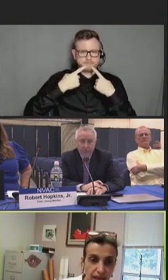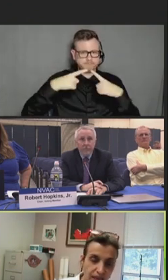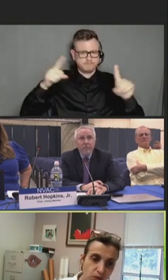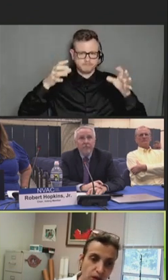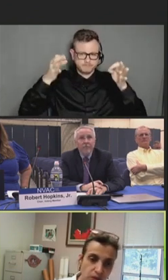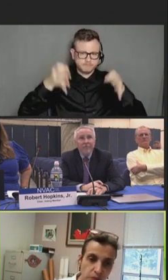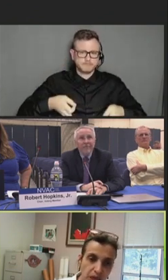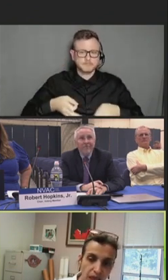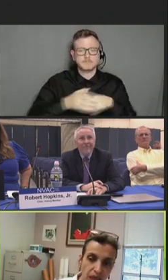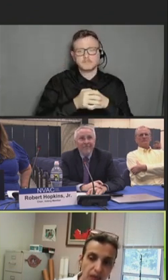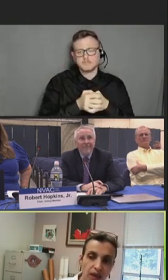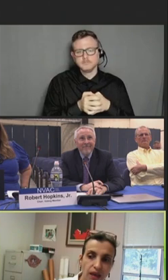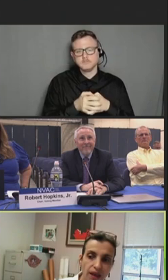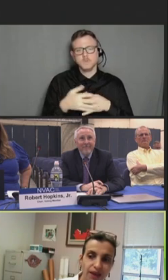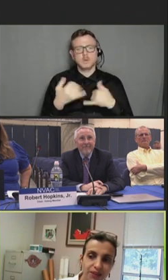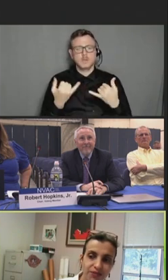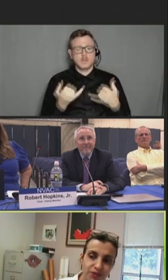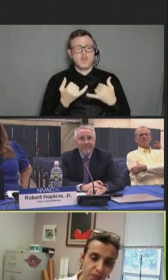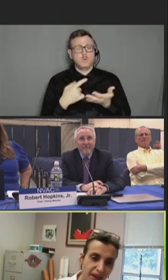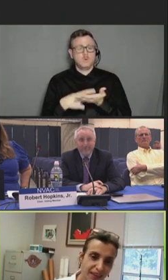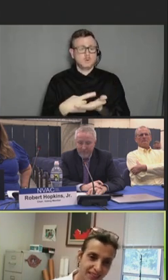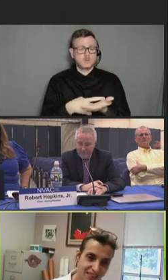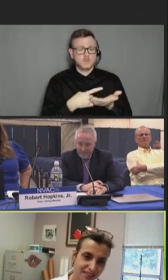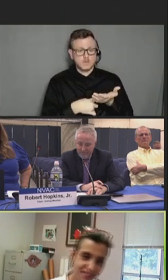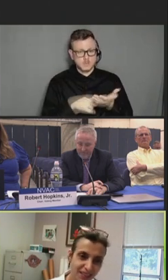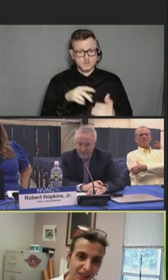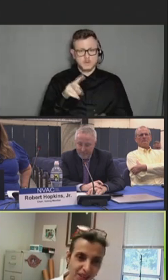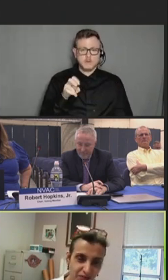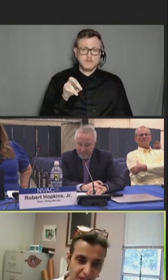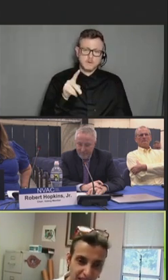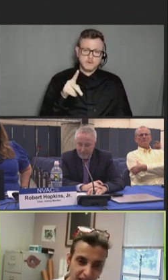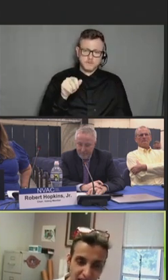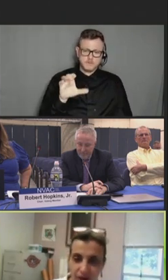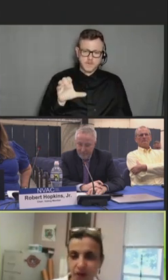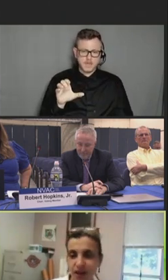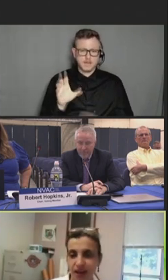And as we are speaking, the VRBPAC is convening now.